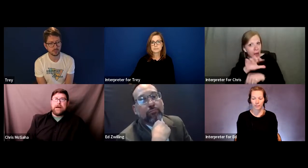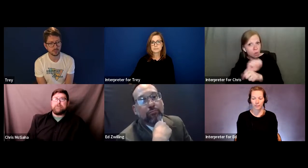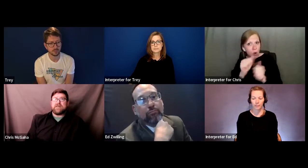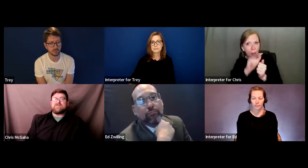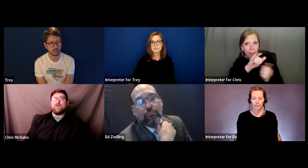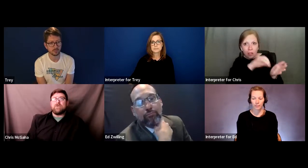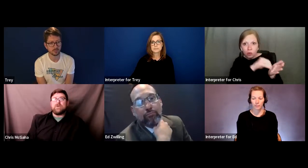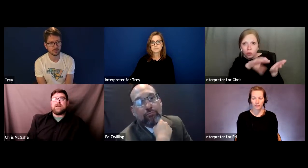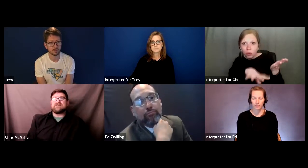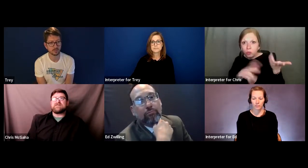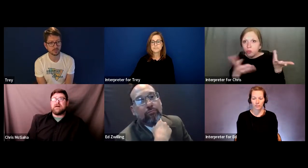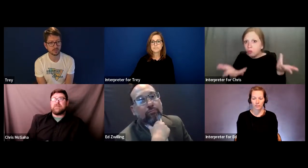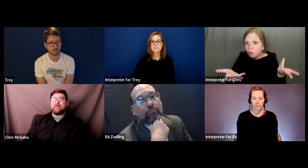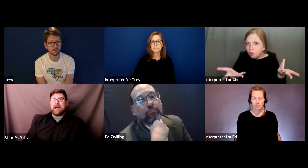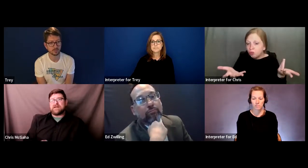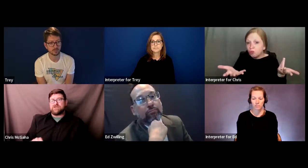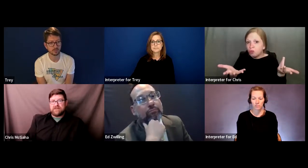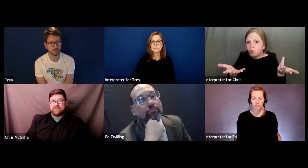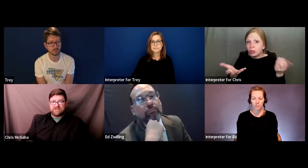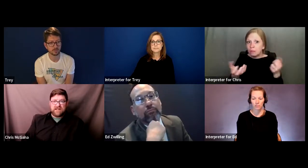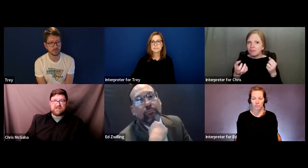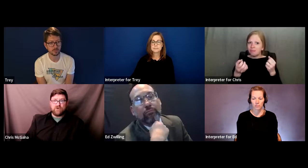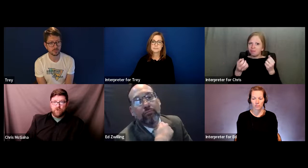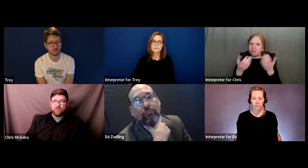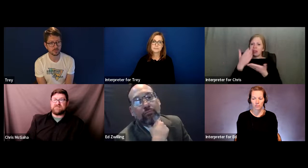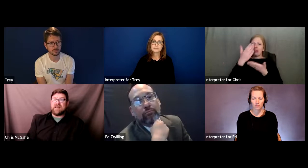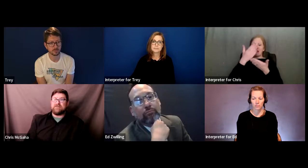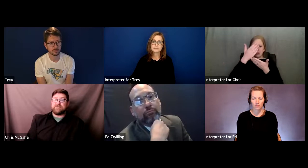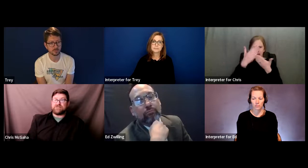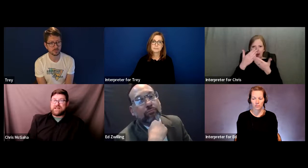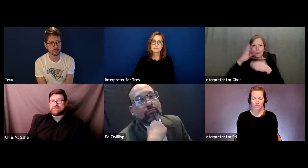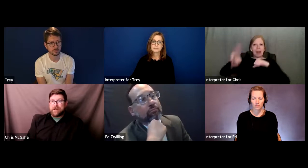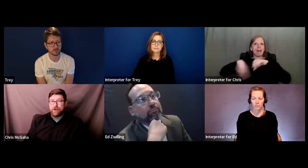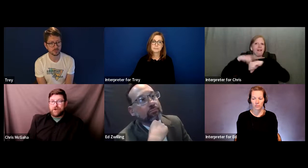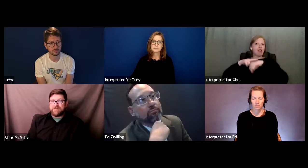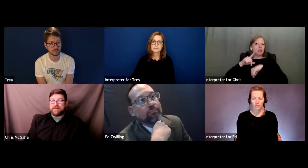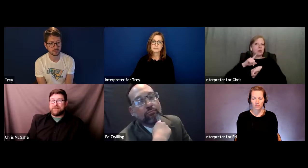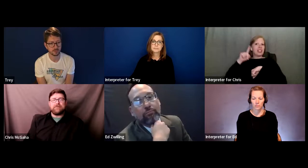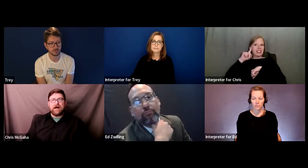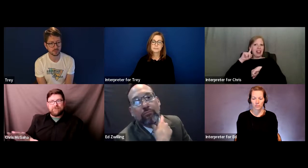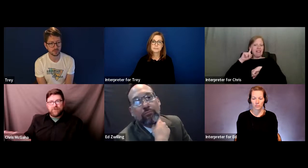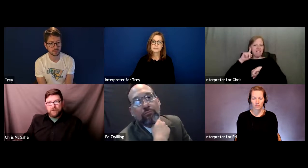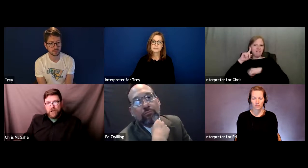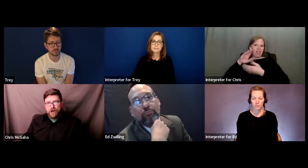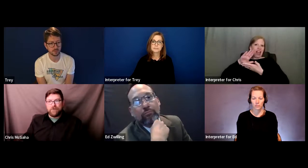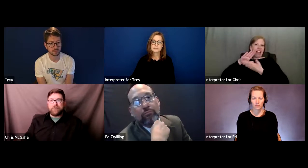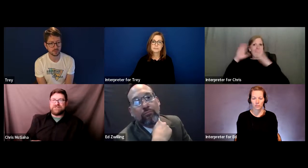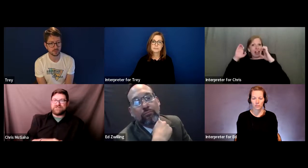So in some national Deaf education groups, they've changed LRE not from the law but just